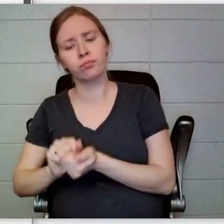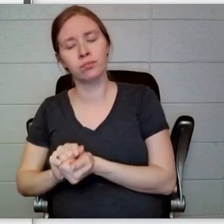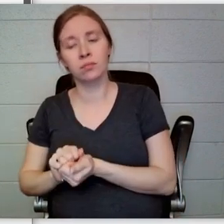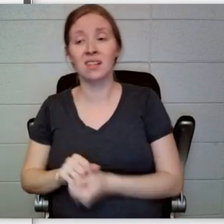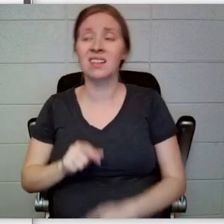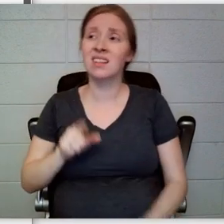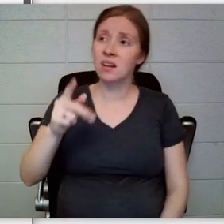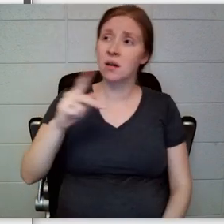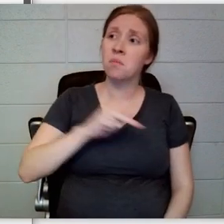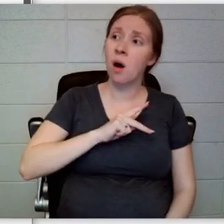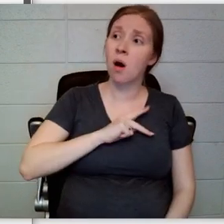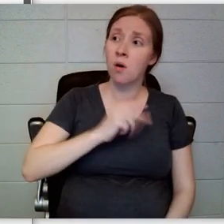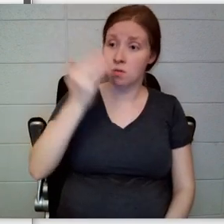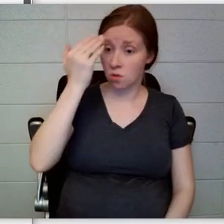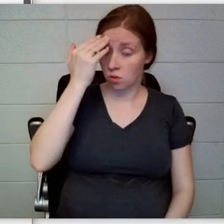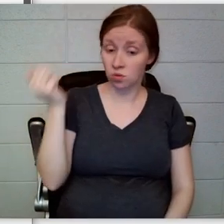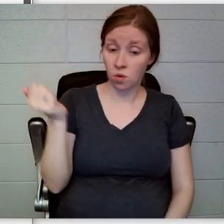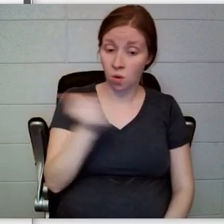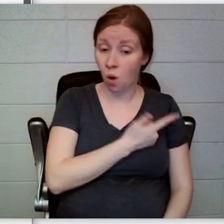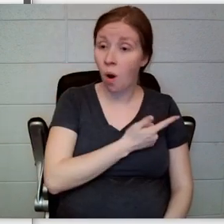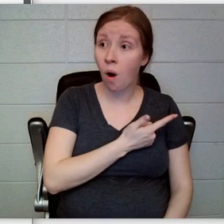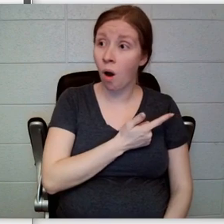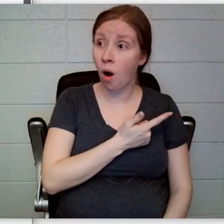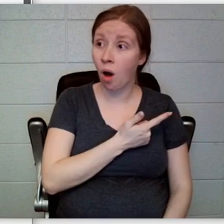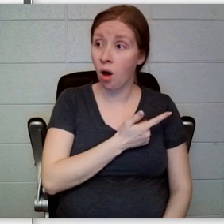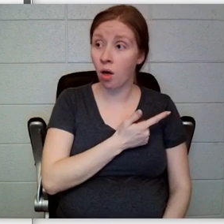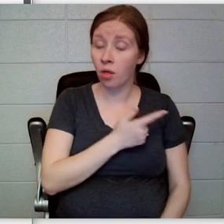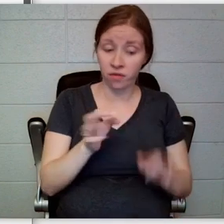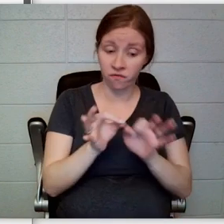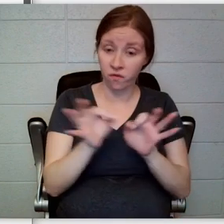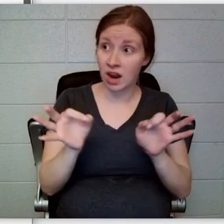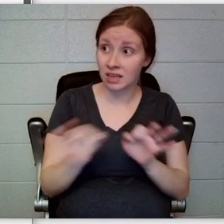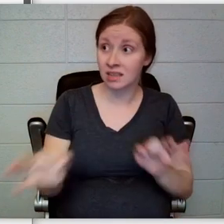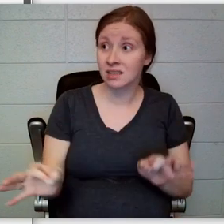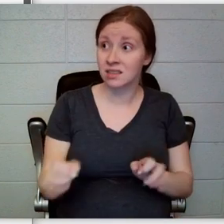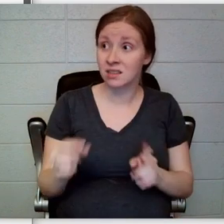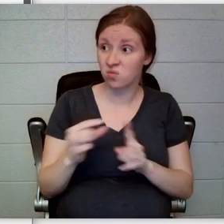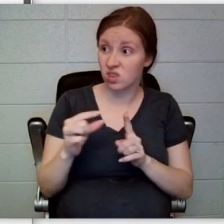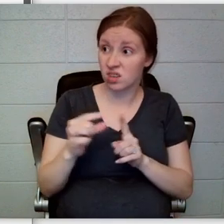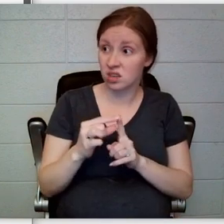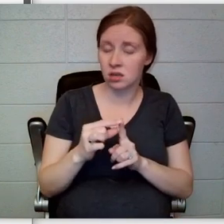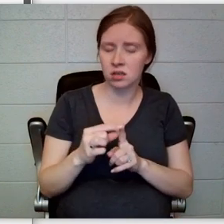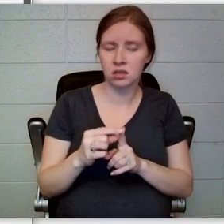“But Mr. Poe would probably call Count Olaf again, and then he’d know we were on to him,” Klaus